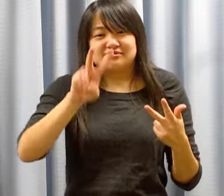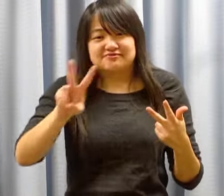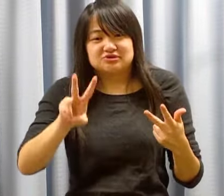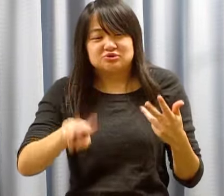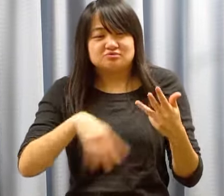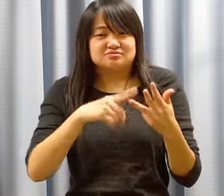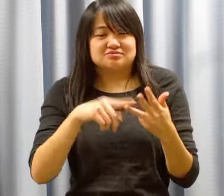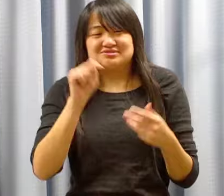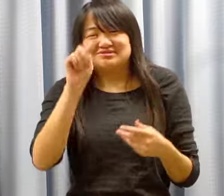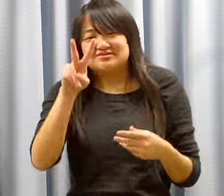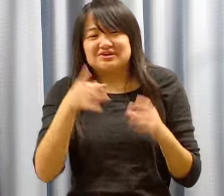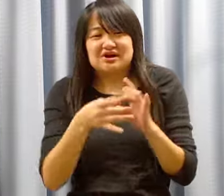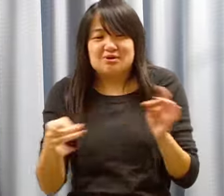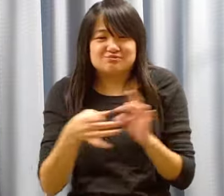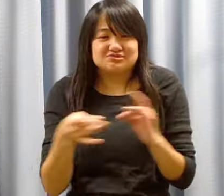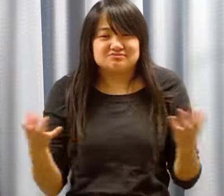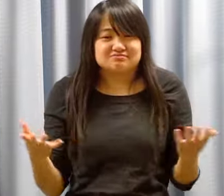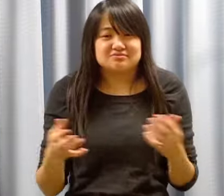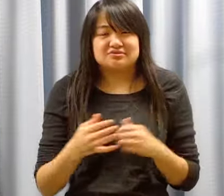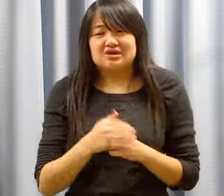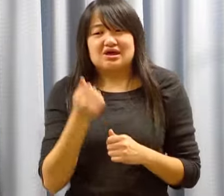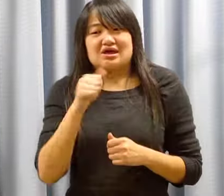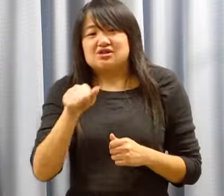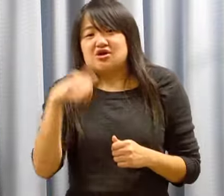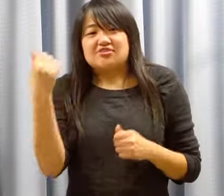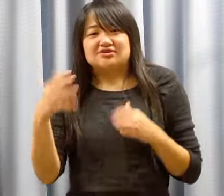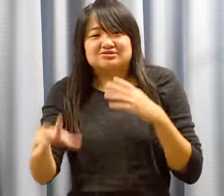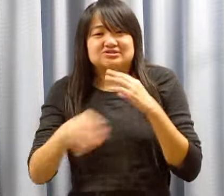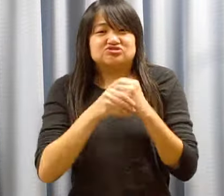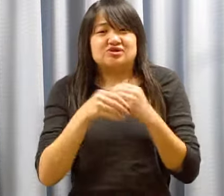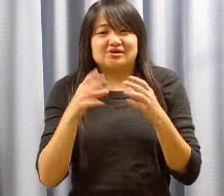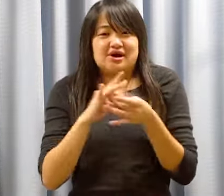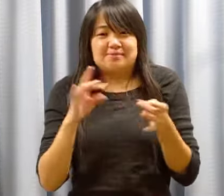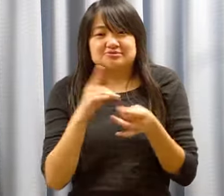TV captioning, and any other additional comments or issues you would like to add.